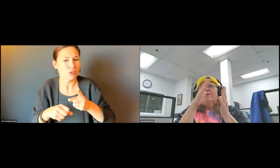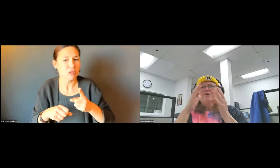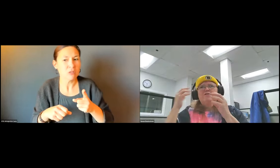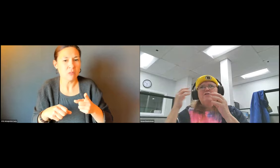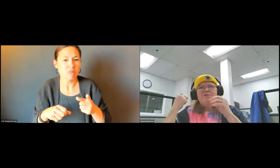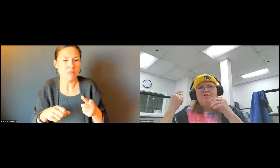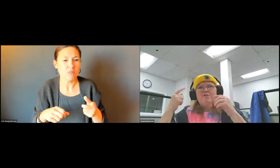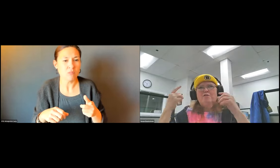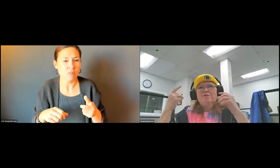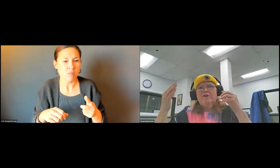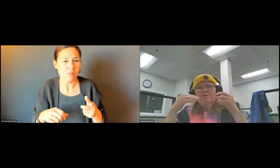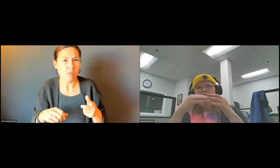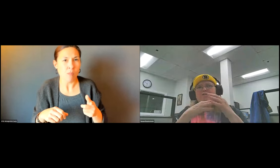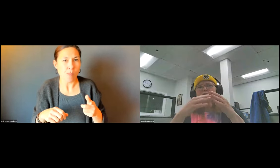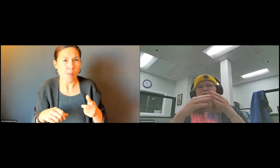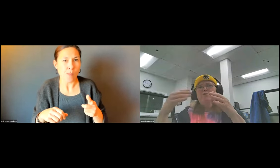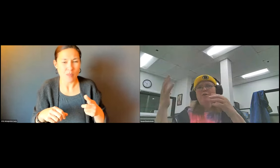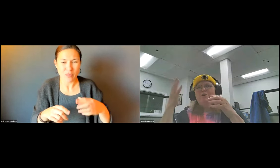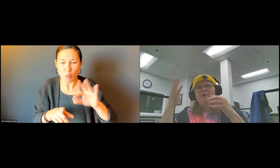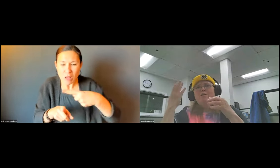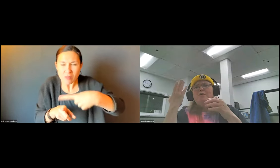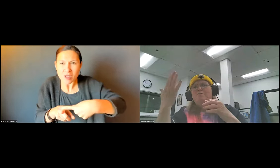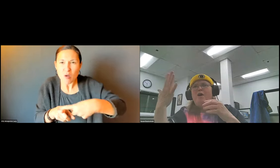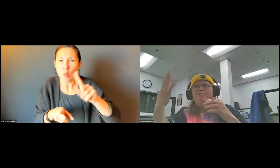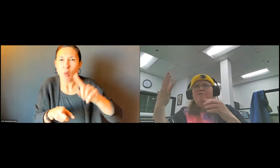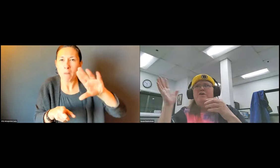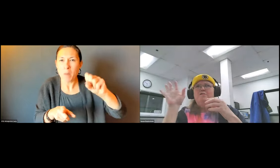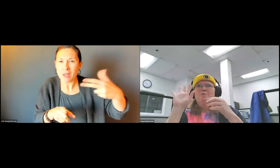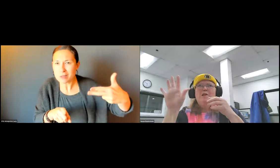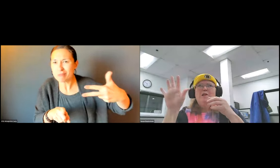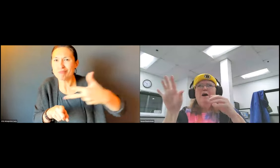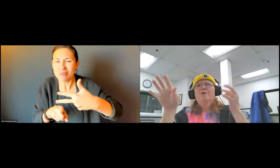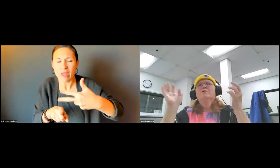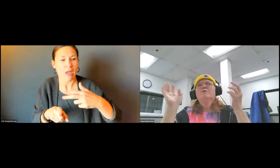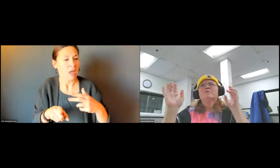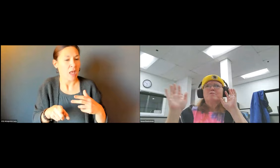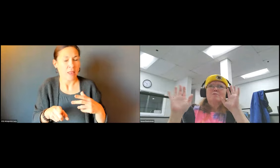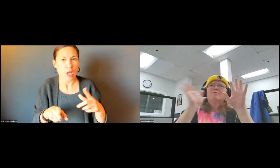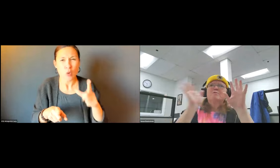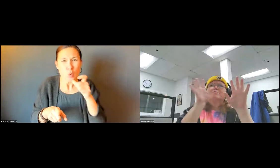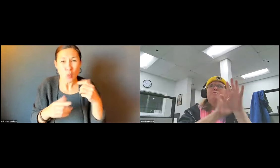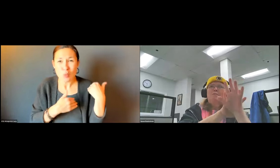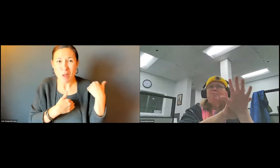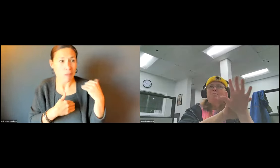I JUST WANT THE FOCUS TO BE ON